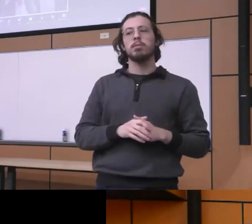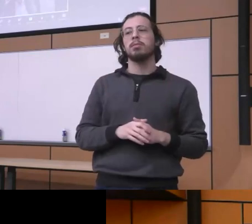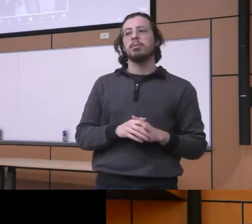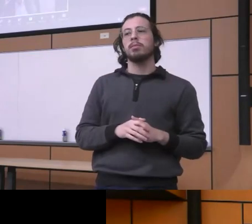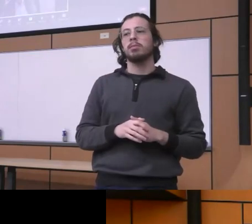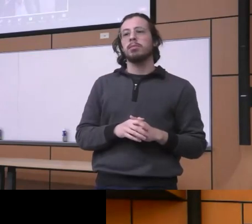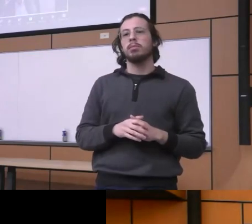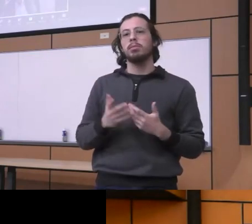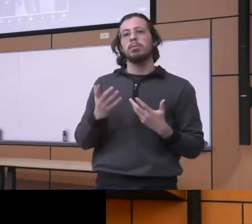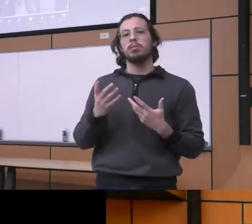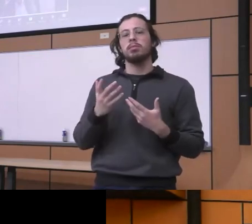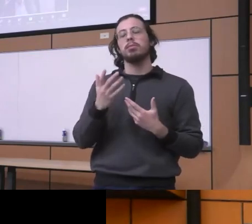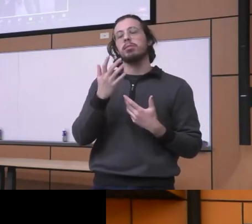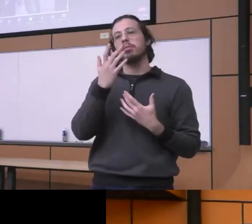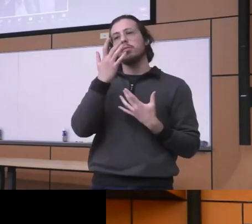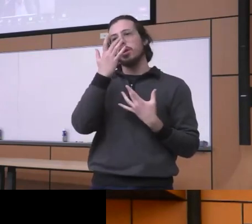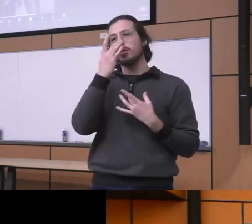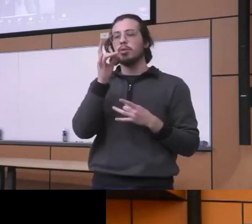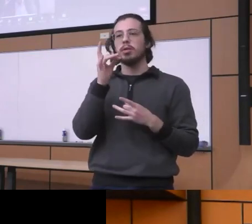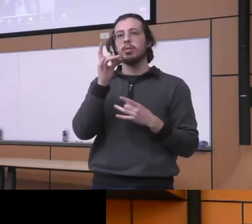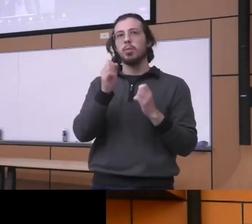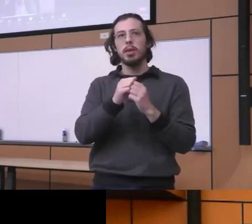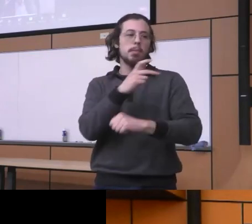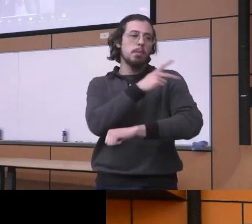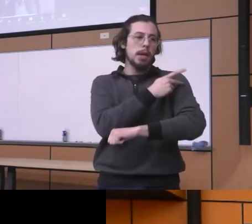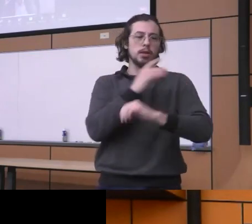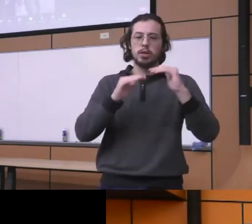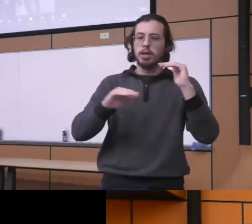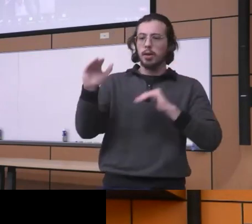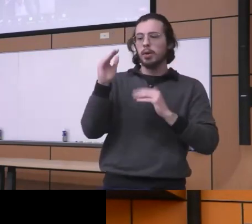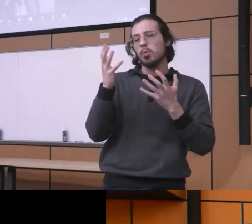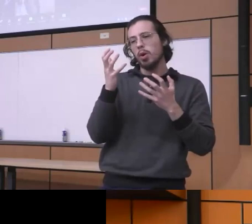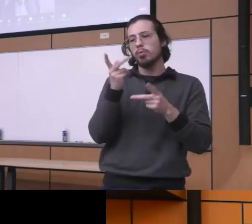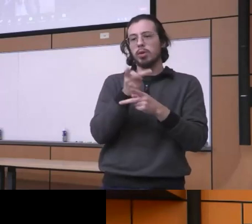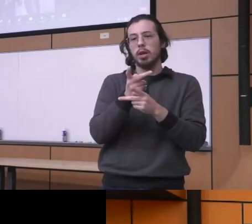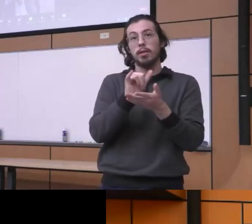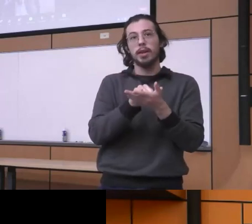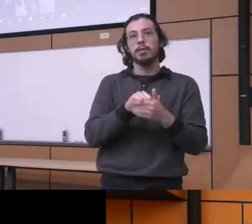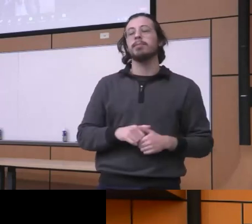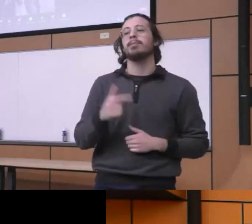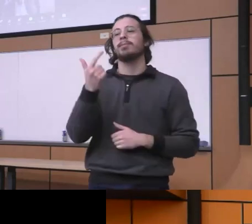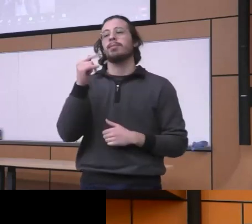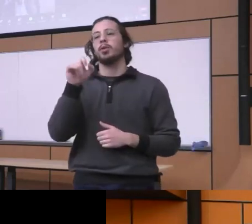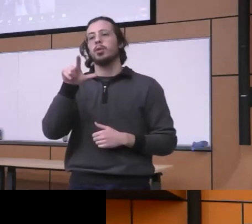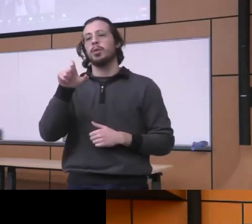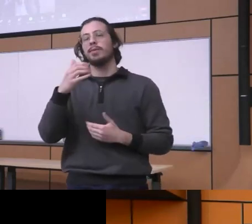lot of these uh you know uh operation inequities thank you thank you I have a couple questions uh